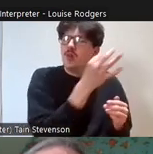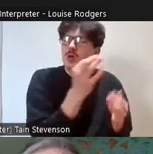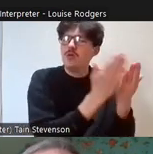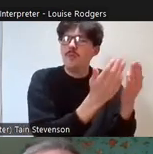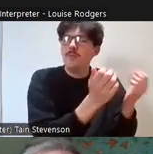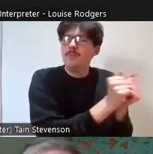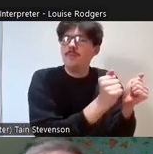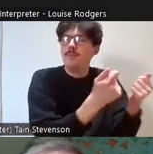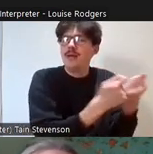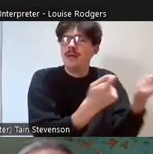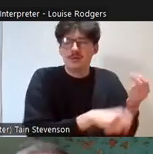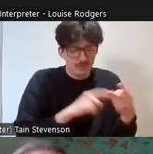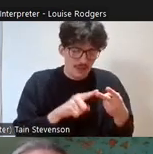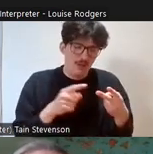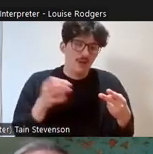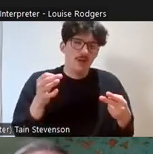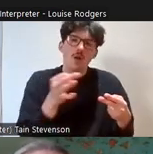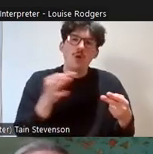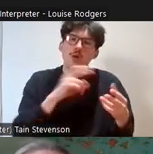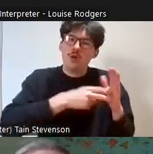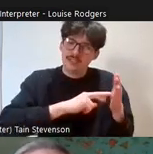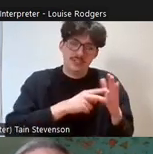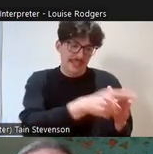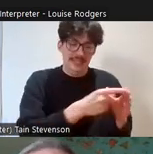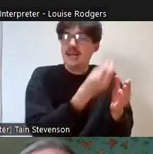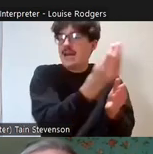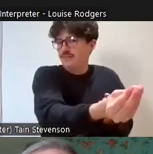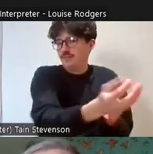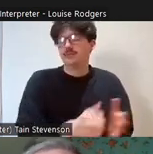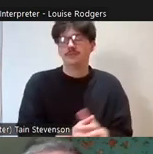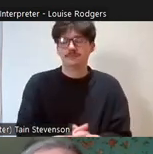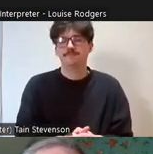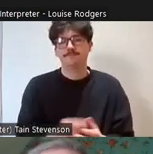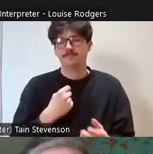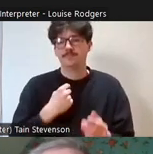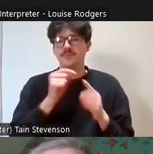they've got local organisations that they can send information out to, and if the projects sell us as